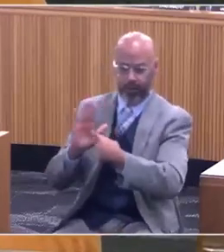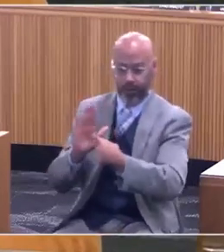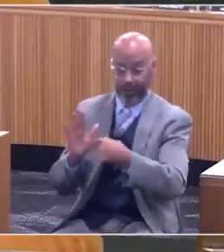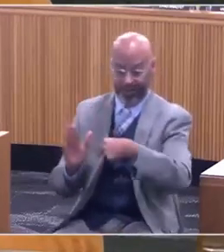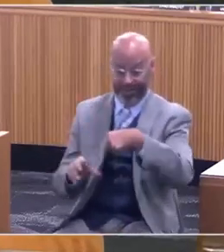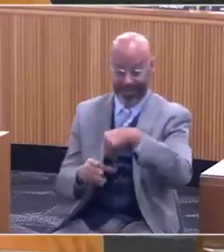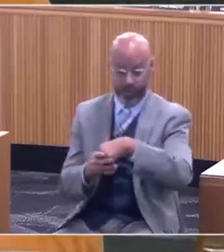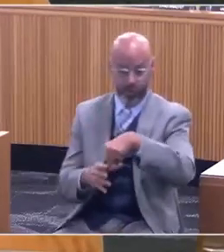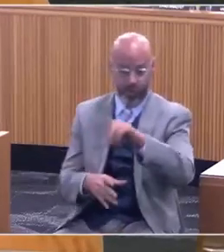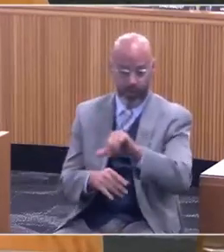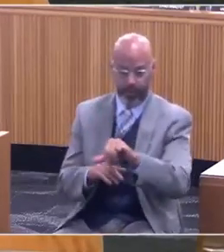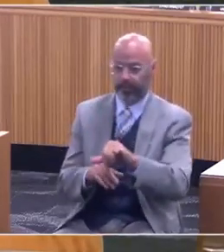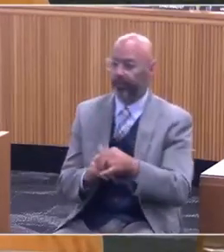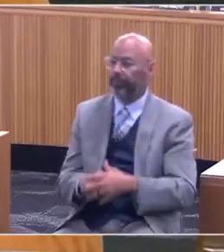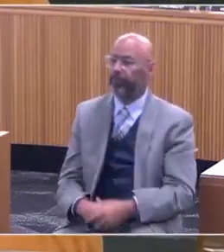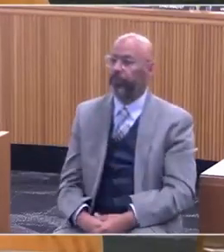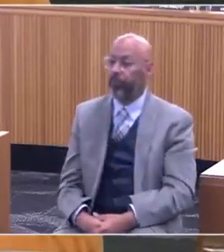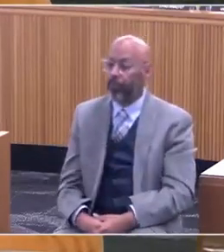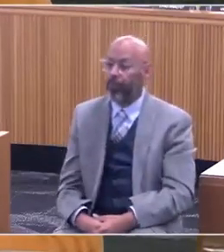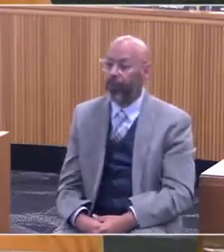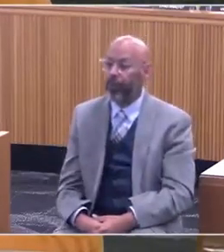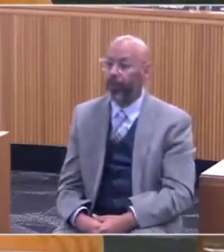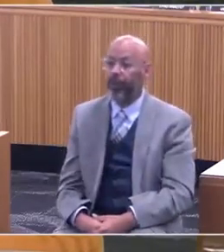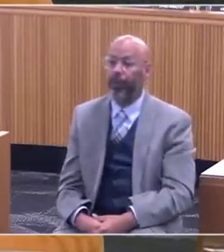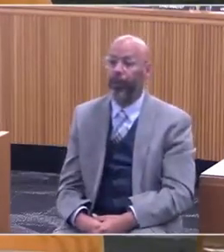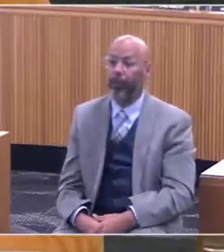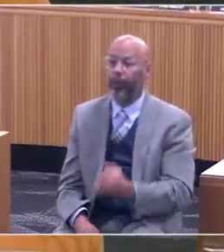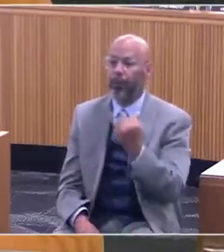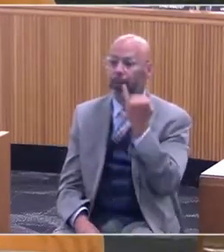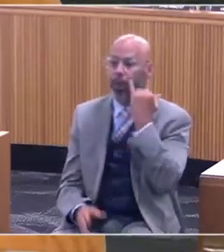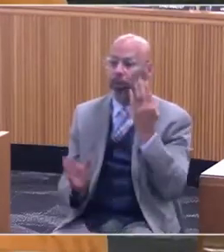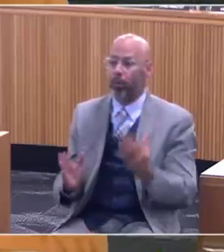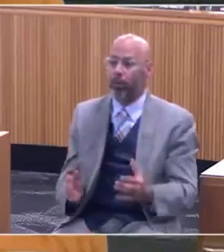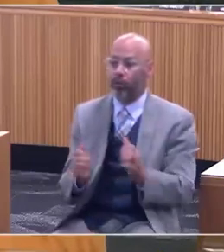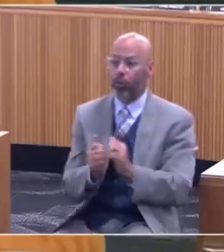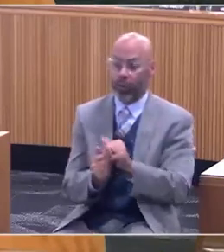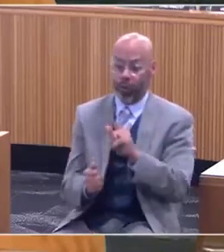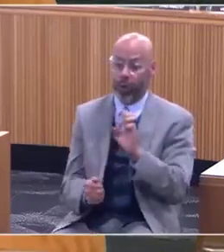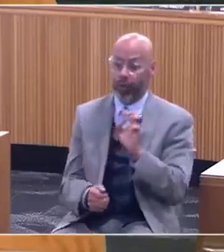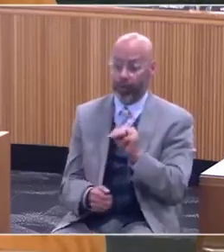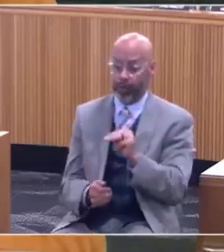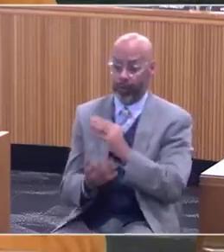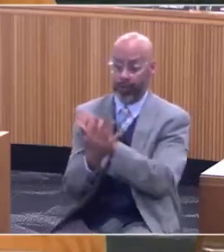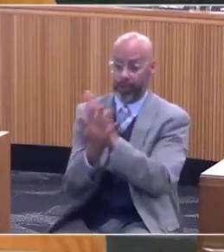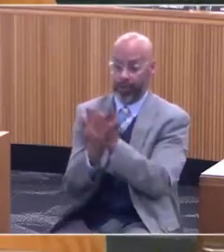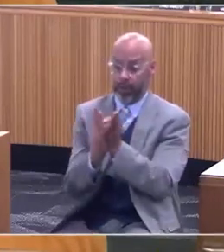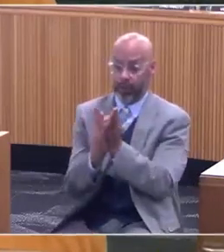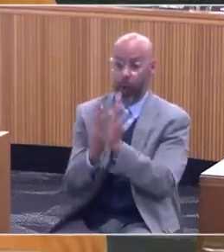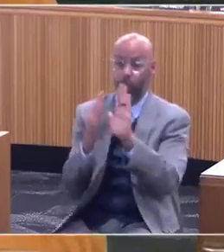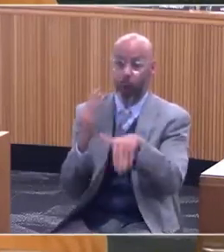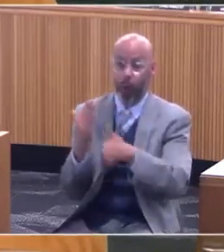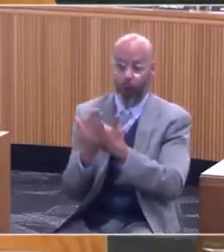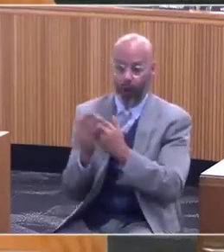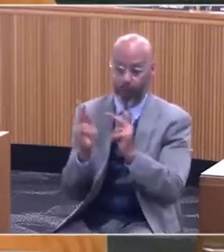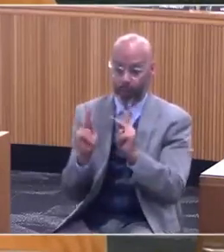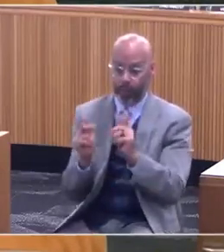which is that a person with autism spectrum disorder, all people with autism spectrum disorder,